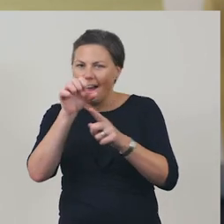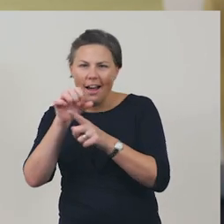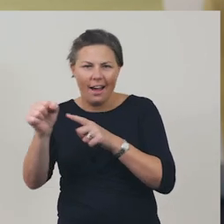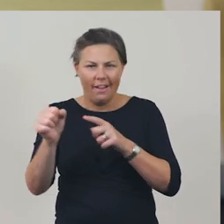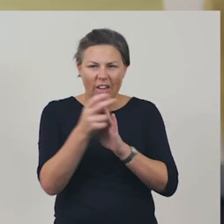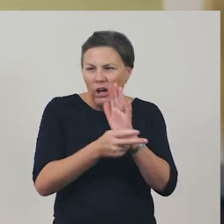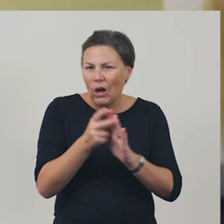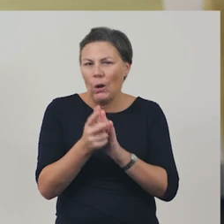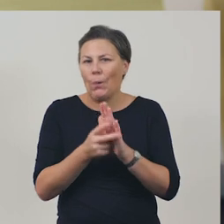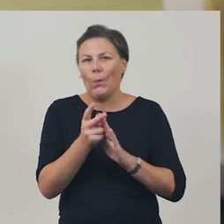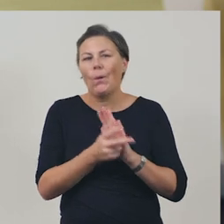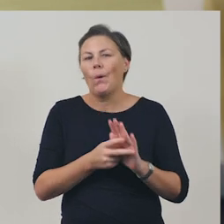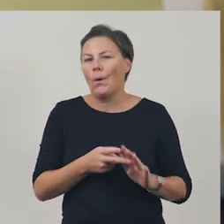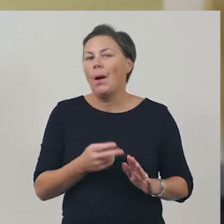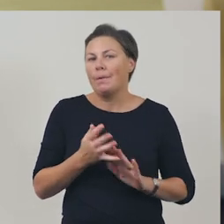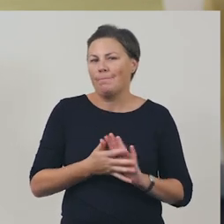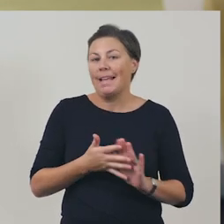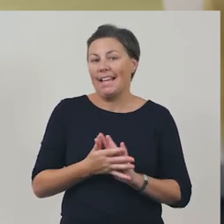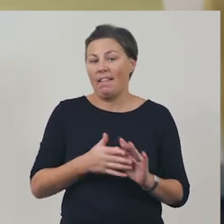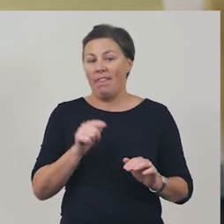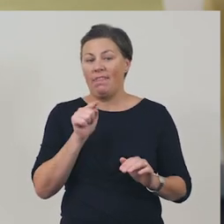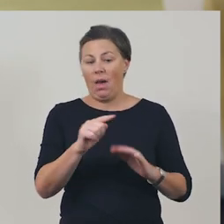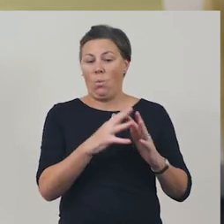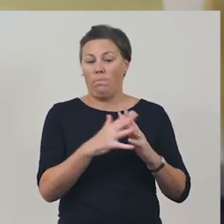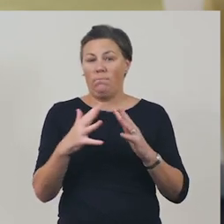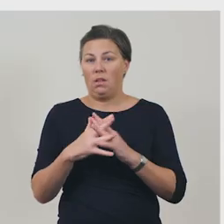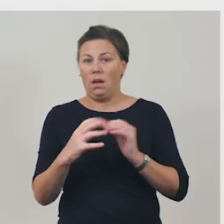So they are definitely using visual elements.